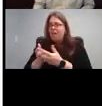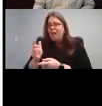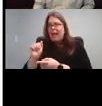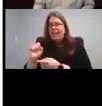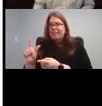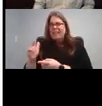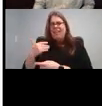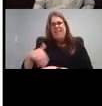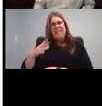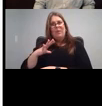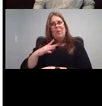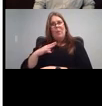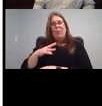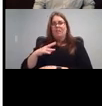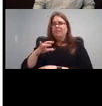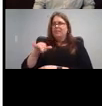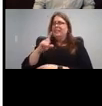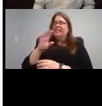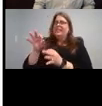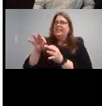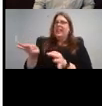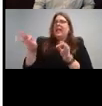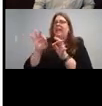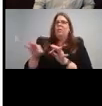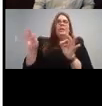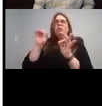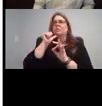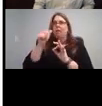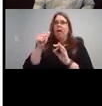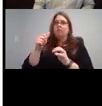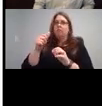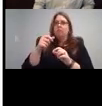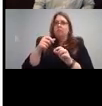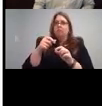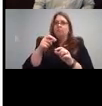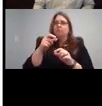it's a language and not just individual time. However, if